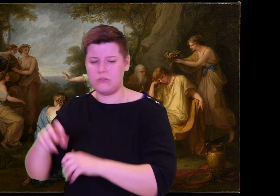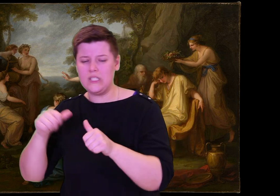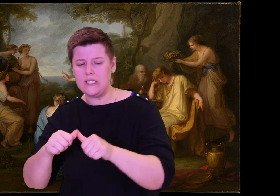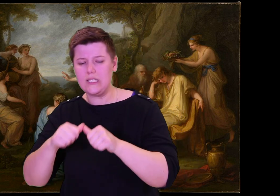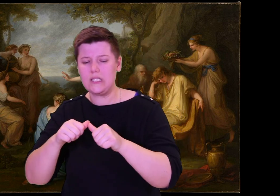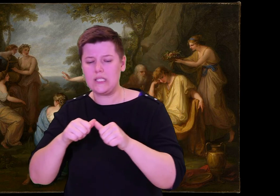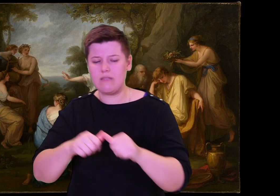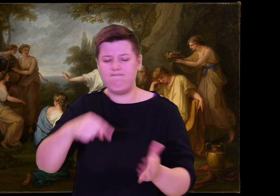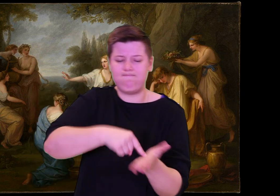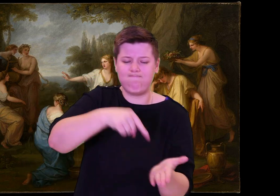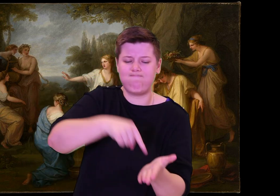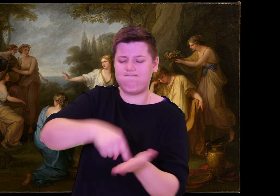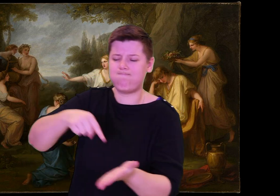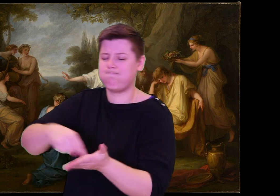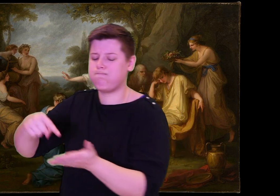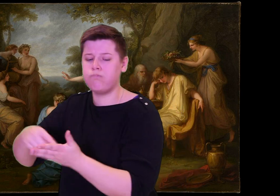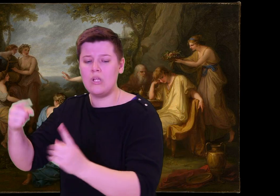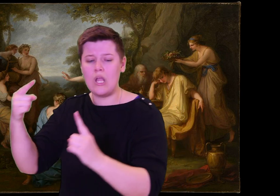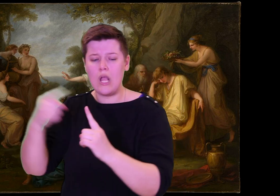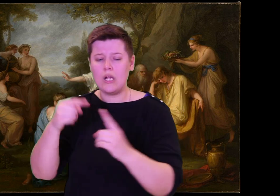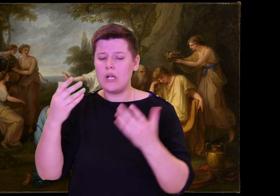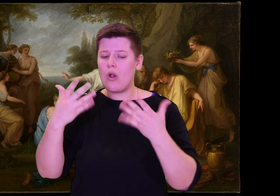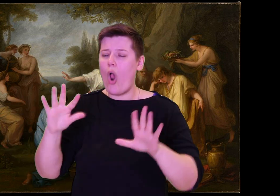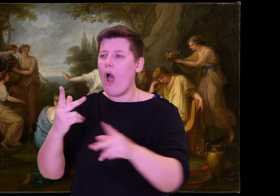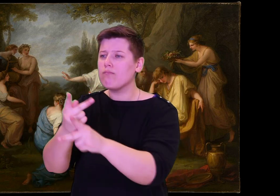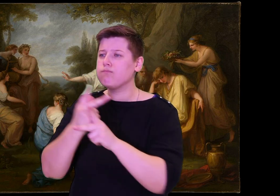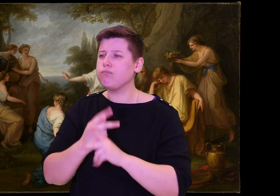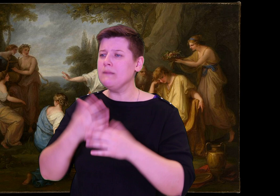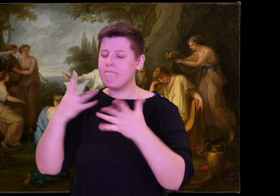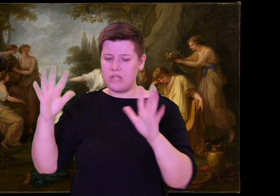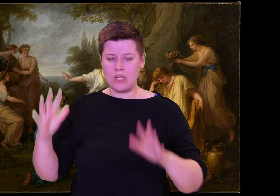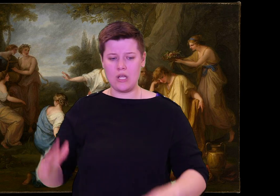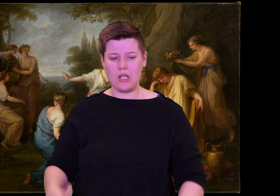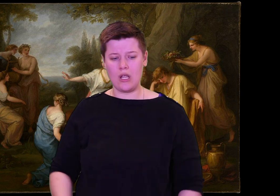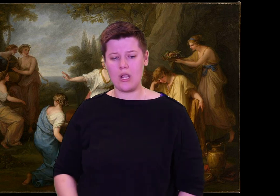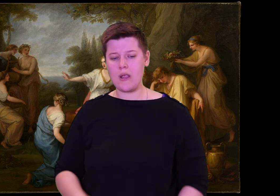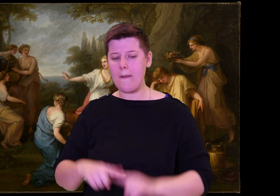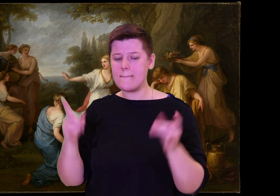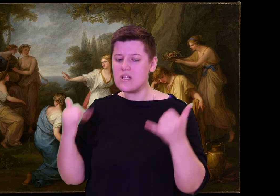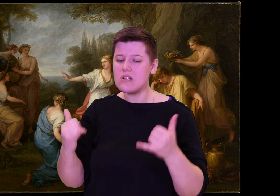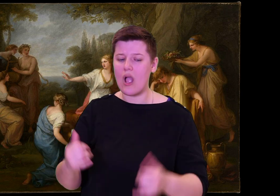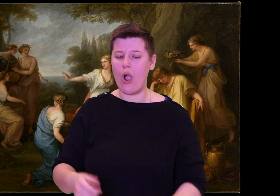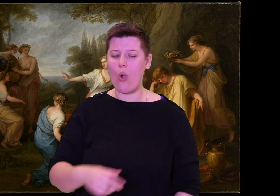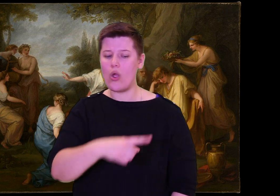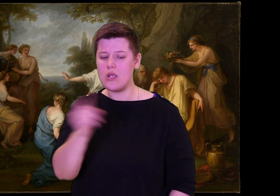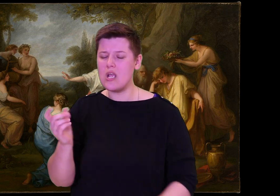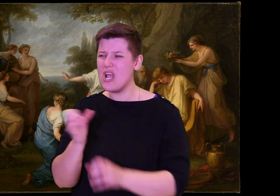presides in human meetings: Justice! But never mind.